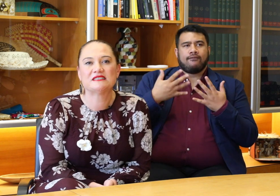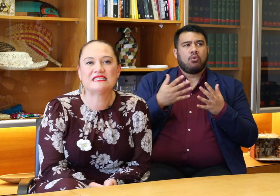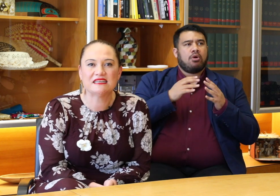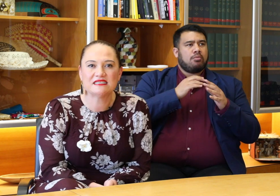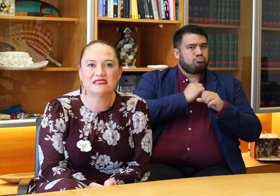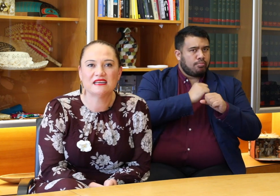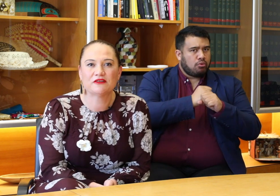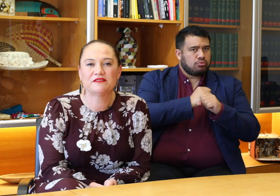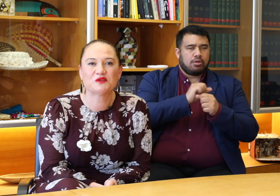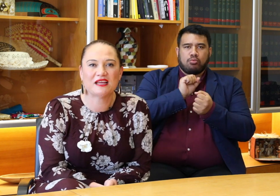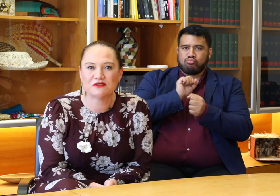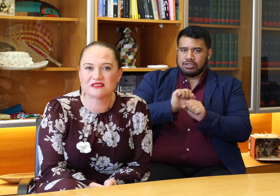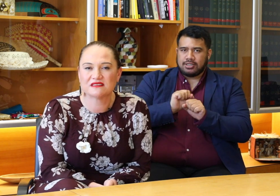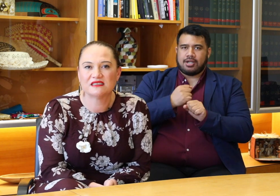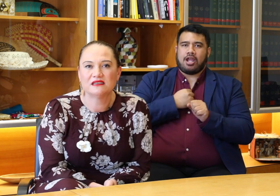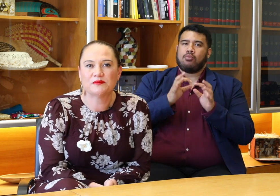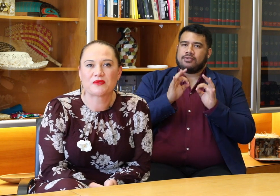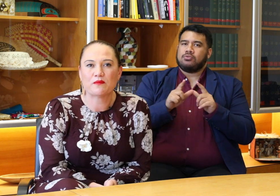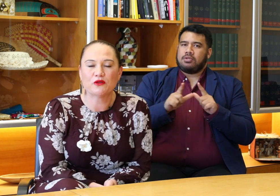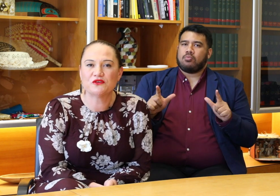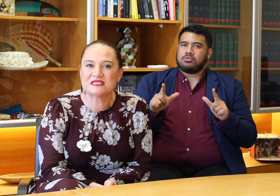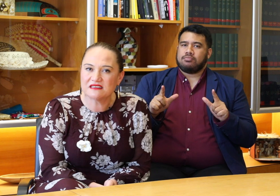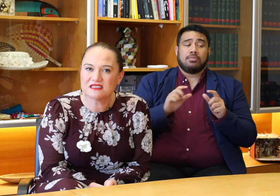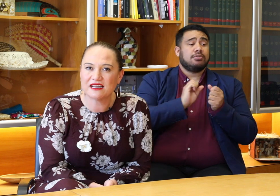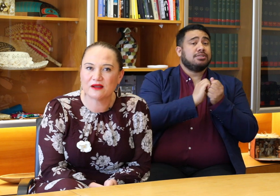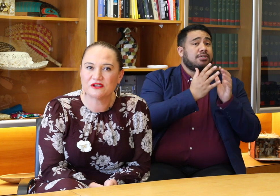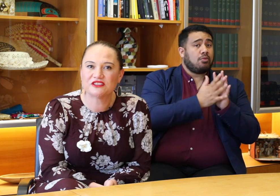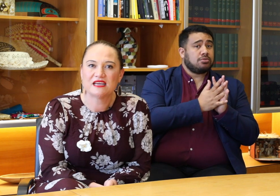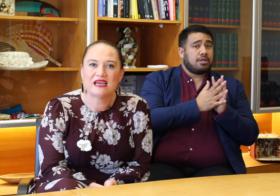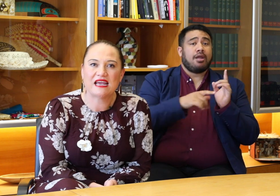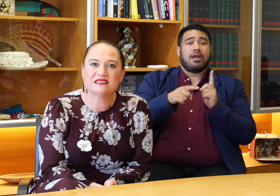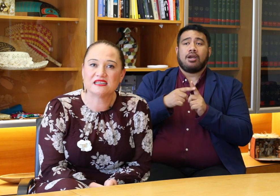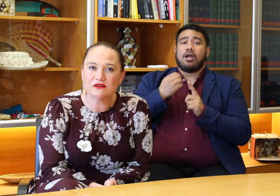protecting our official languages both New Zealand Sign Language and